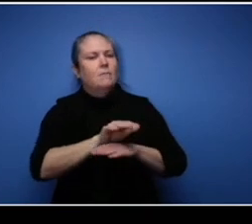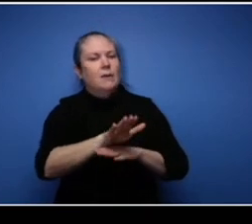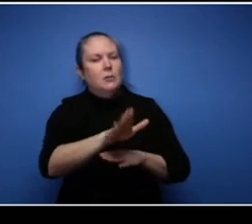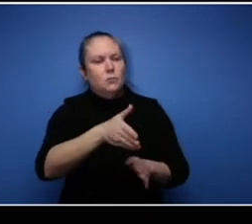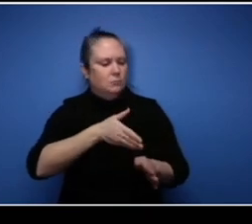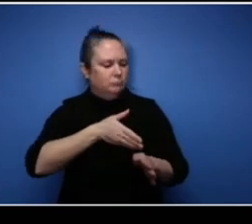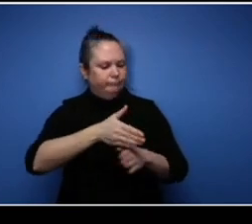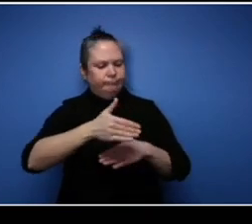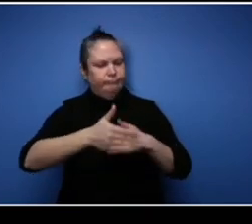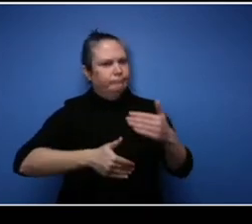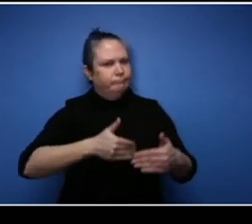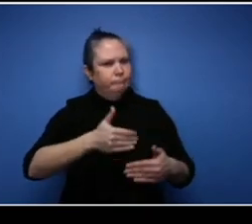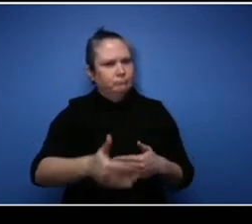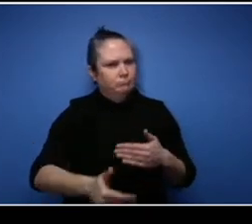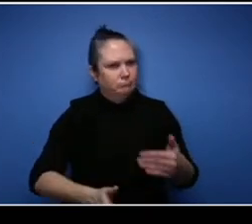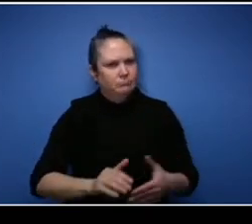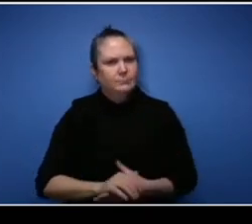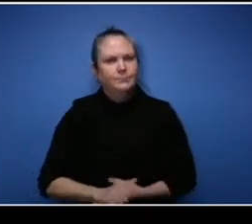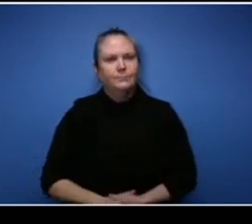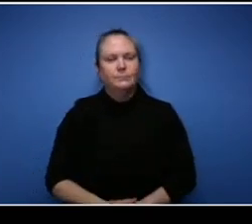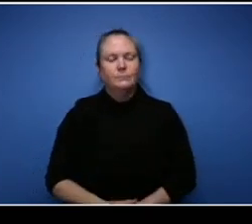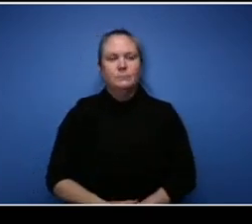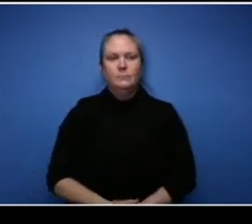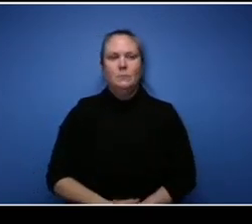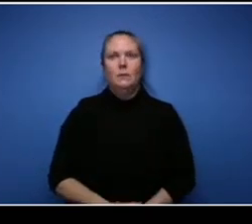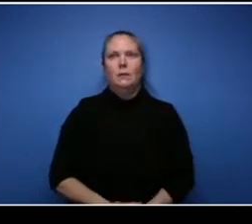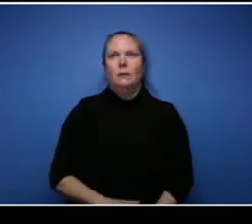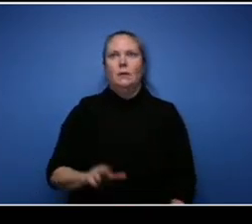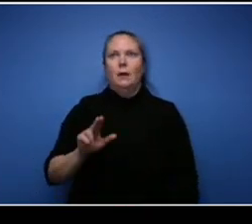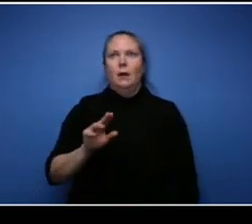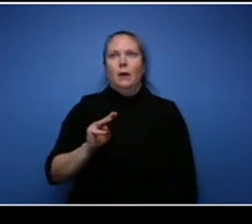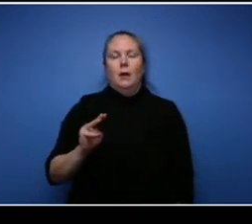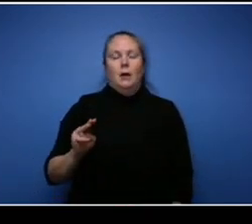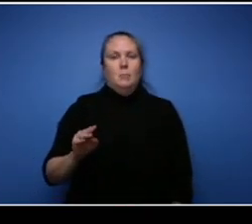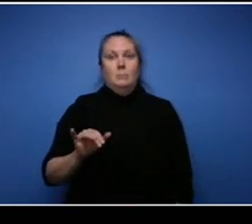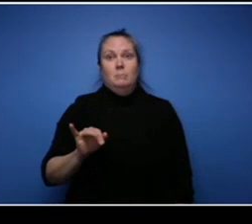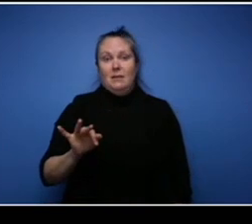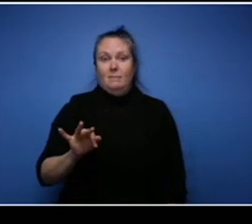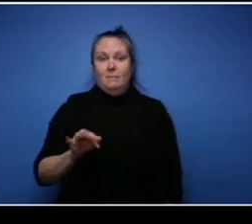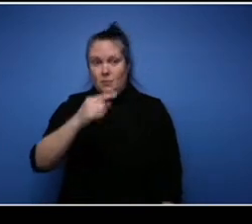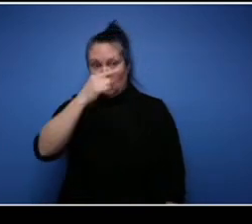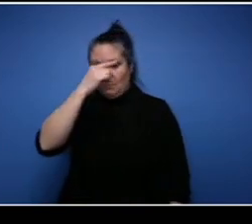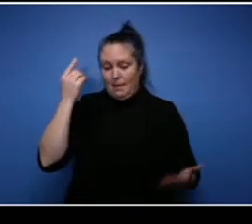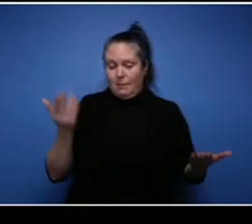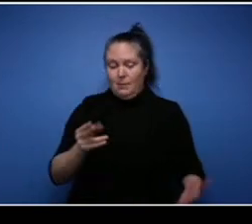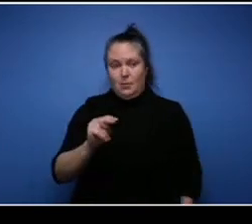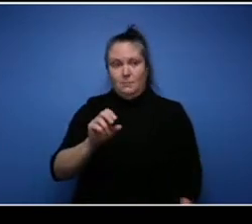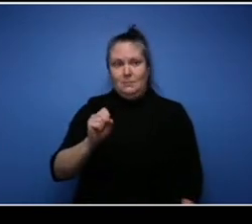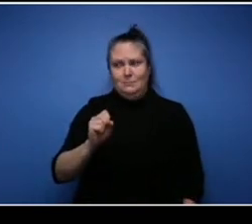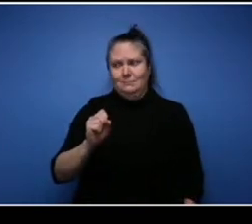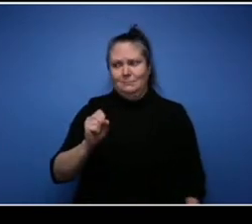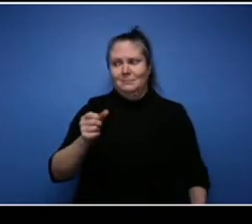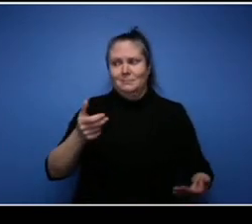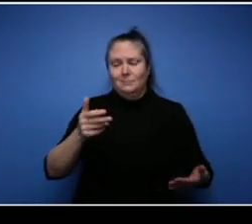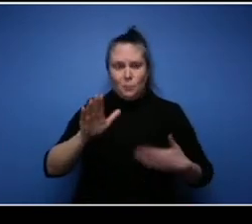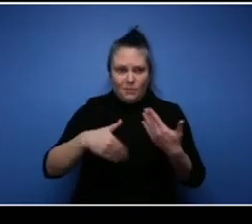You know I think being Black in Nova Scotia you know we've all experienced you know racism